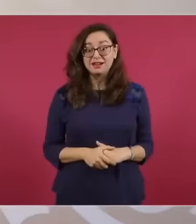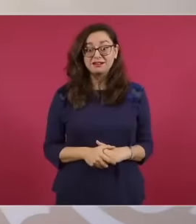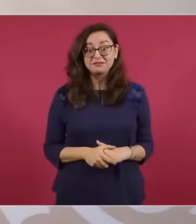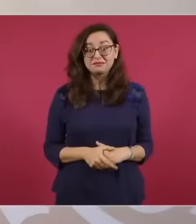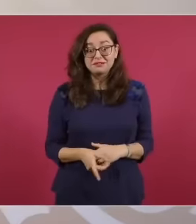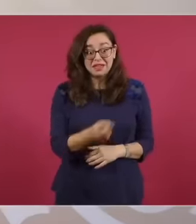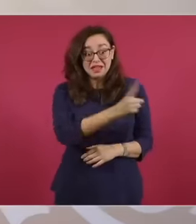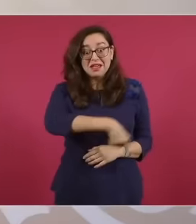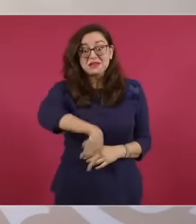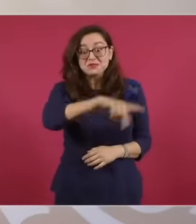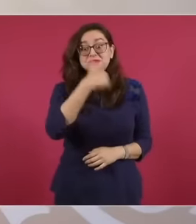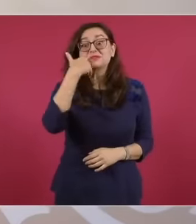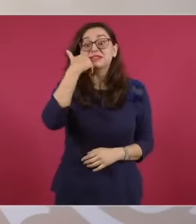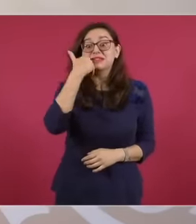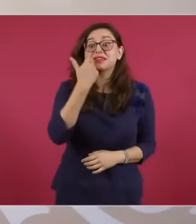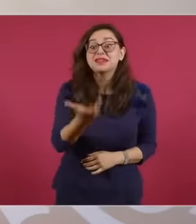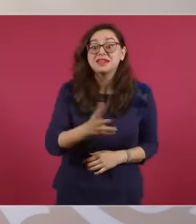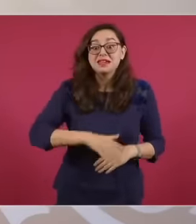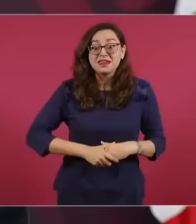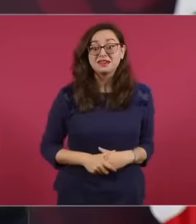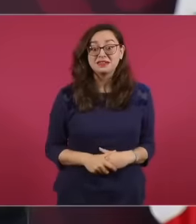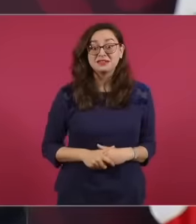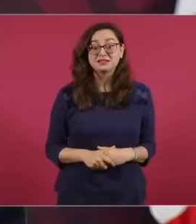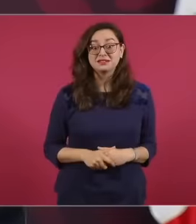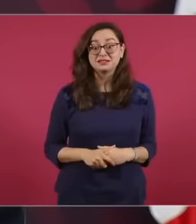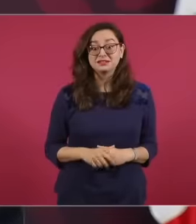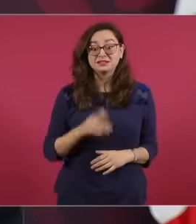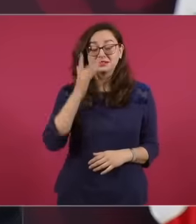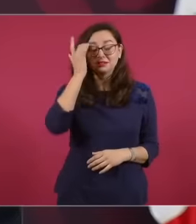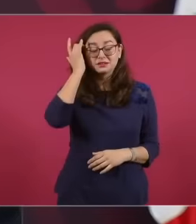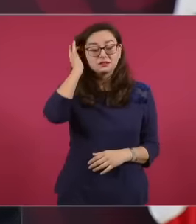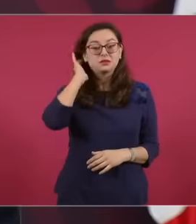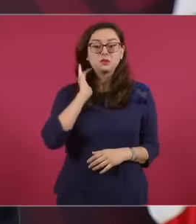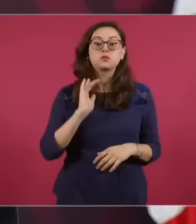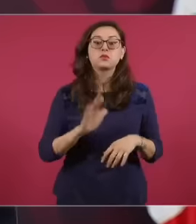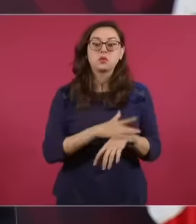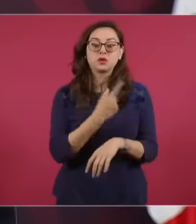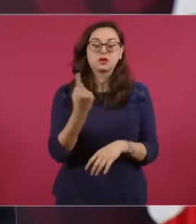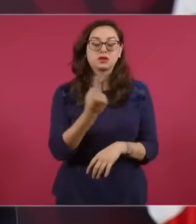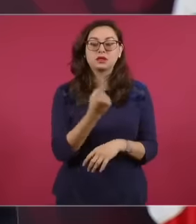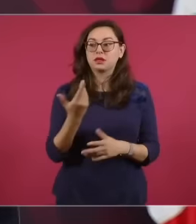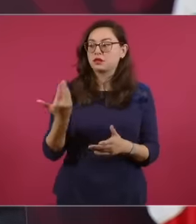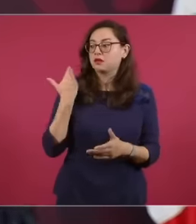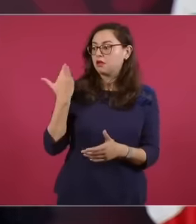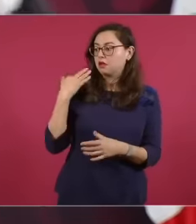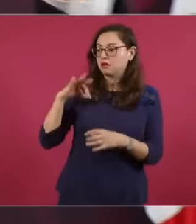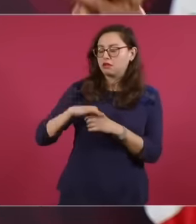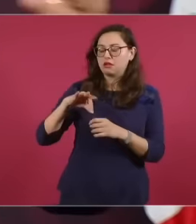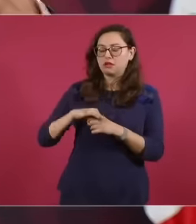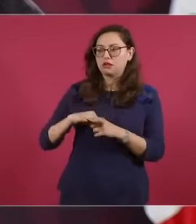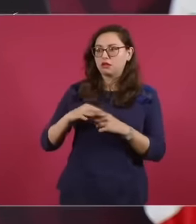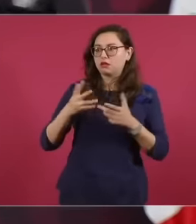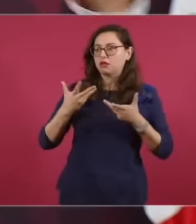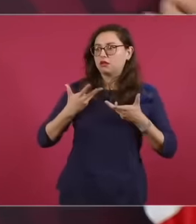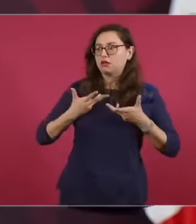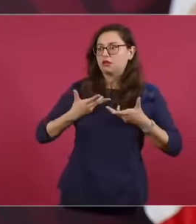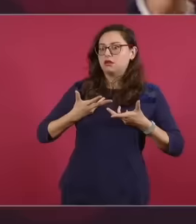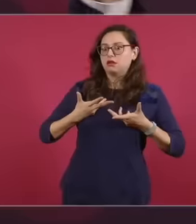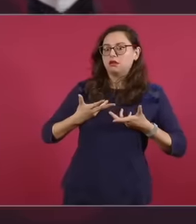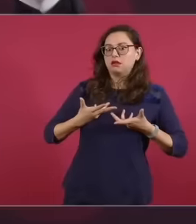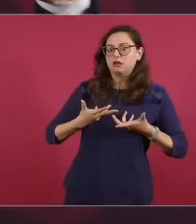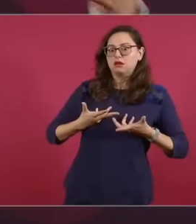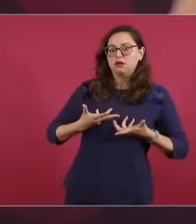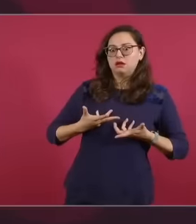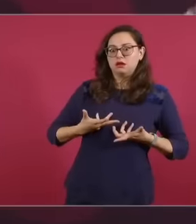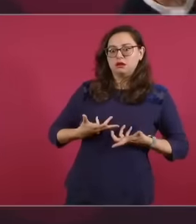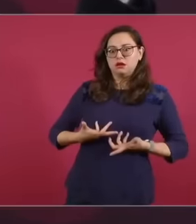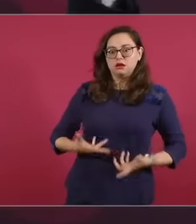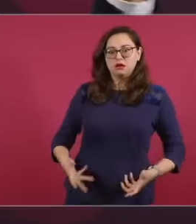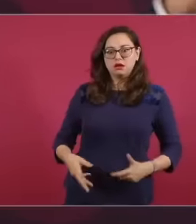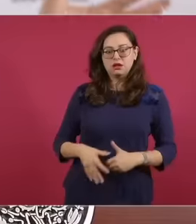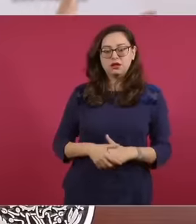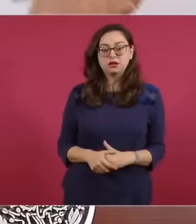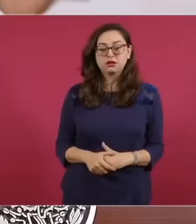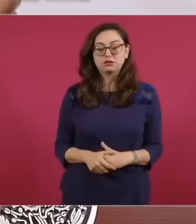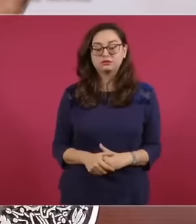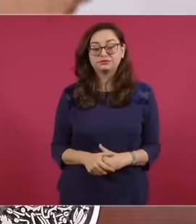still surprised them, as Zait said, there were polls until they gave